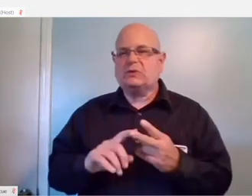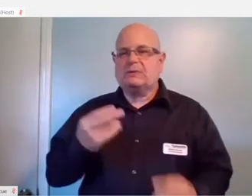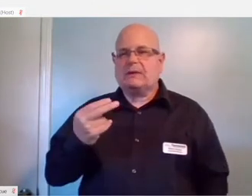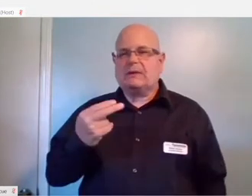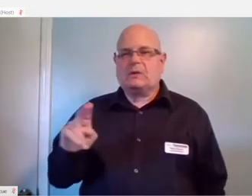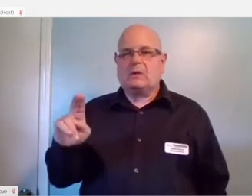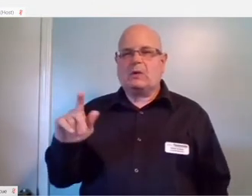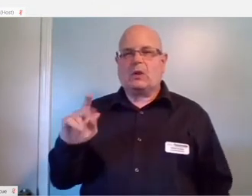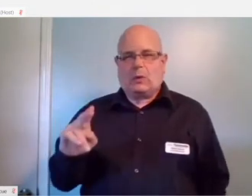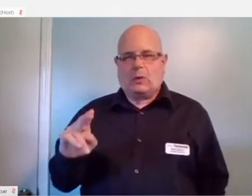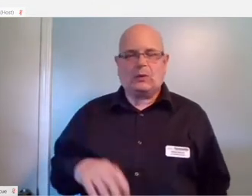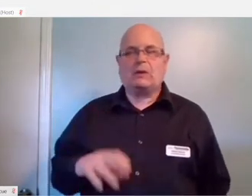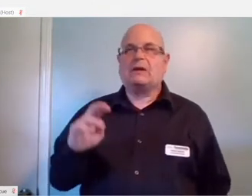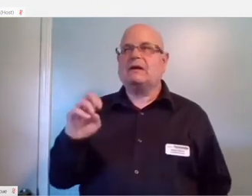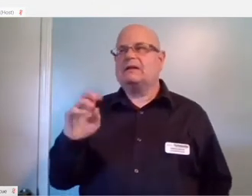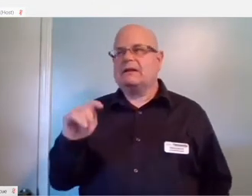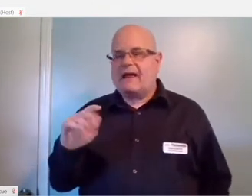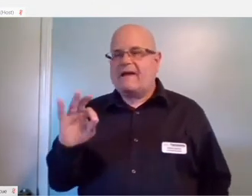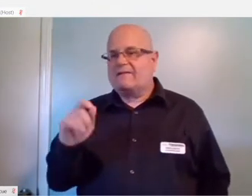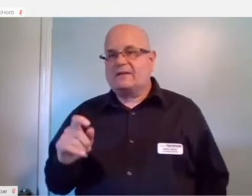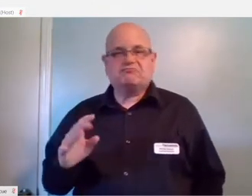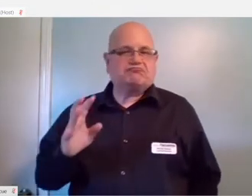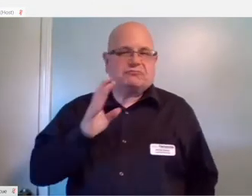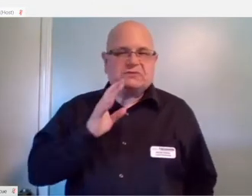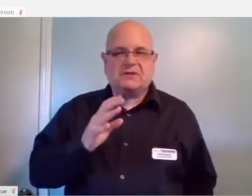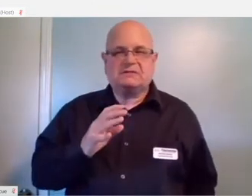You would be able to say the hot word for the smart speaker.